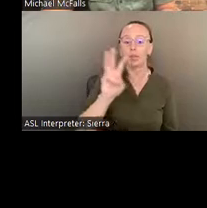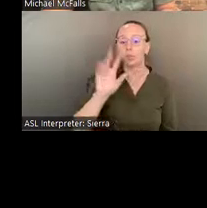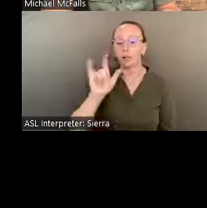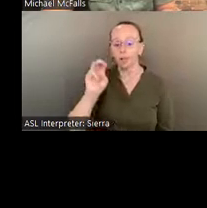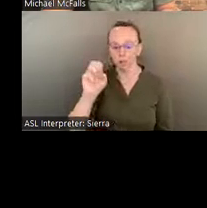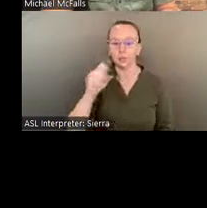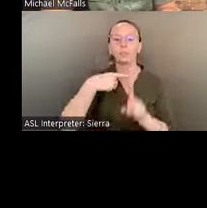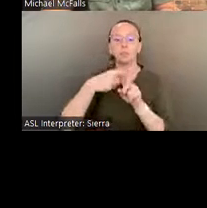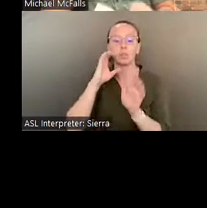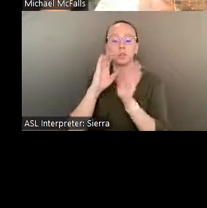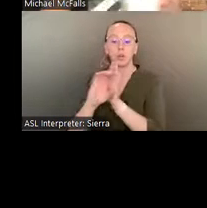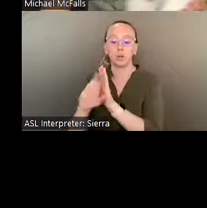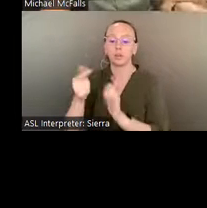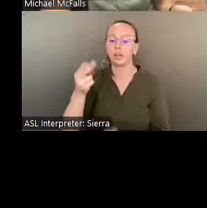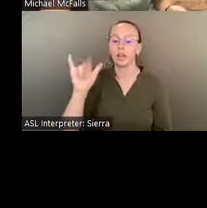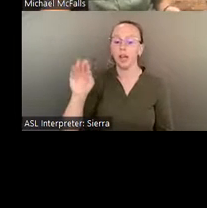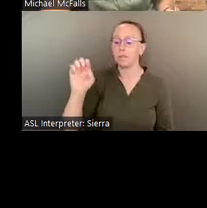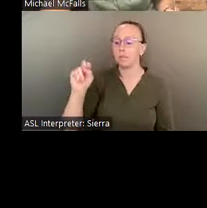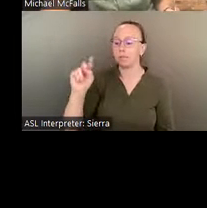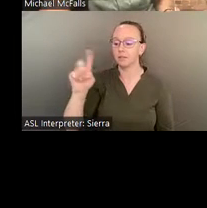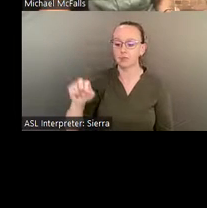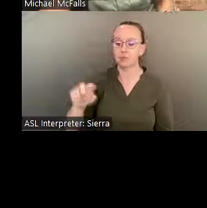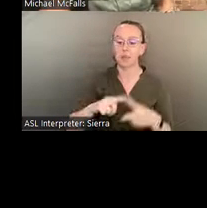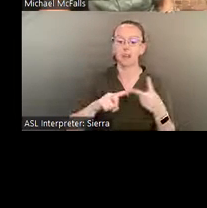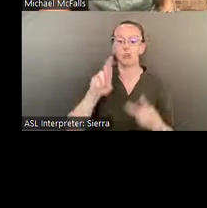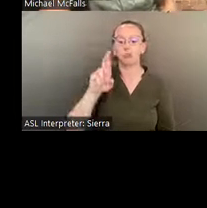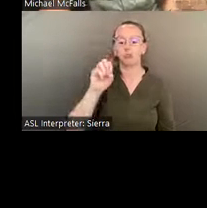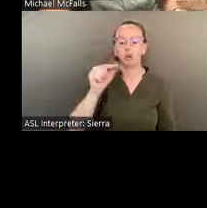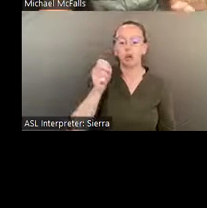of Guy Mendes and Roger Manley.